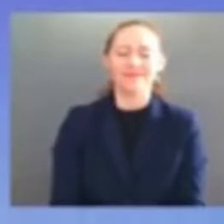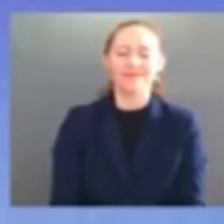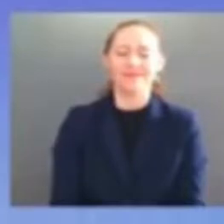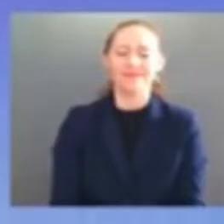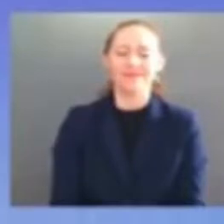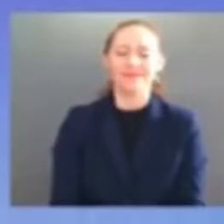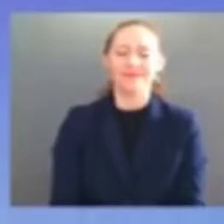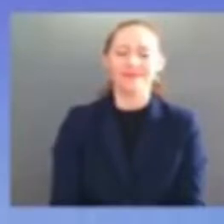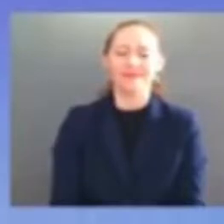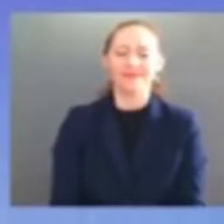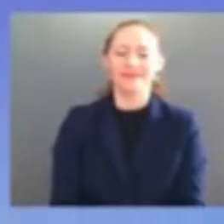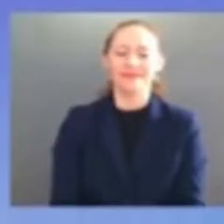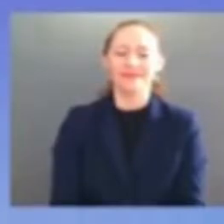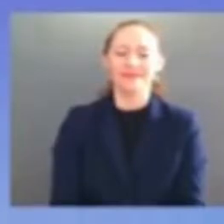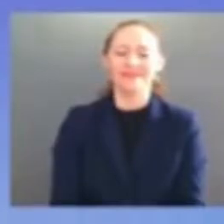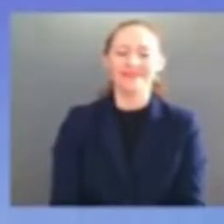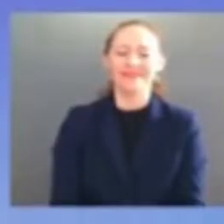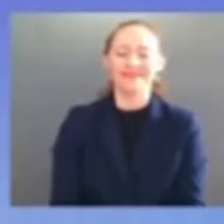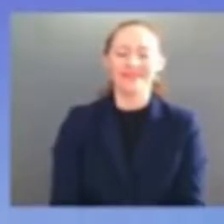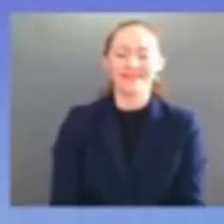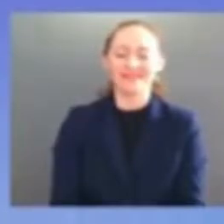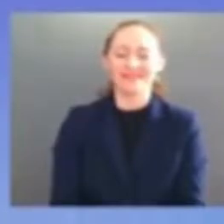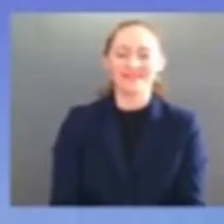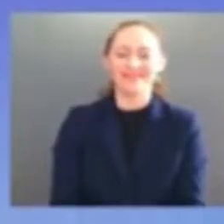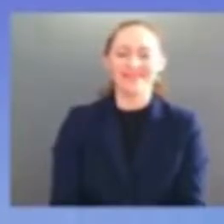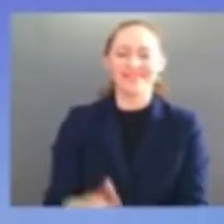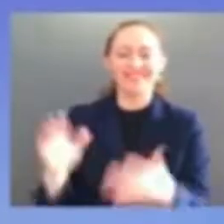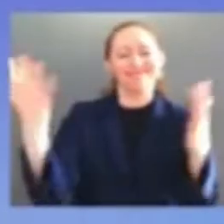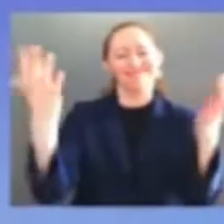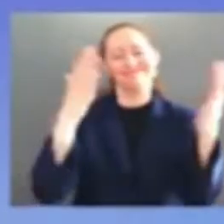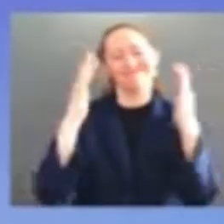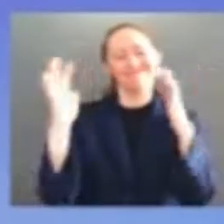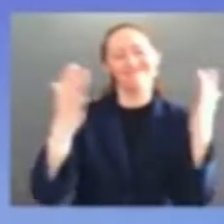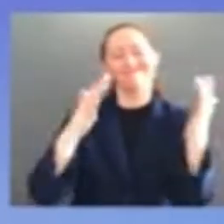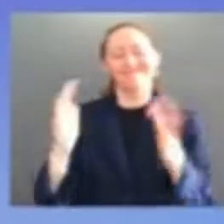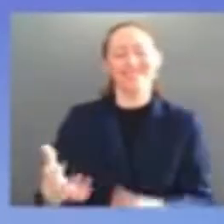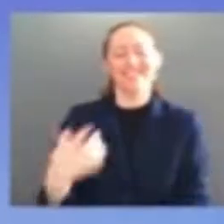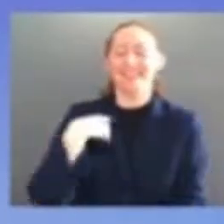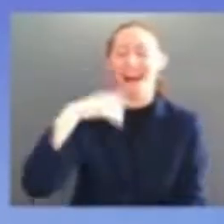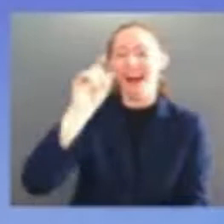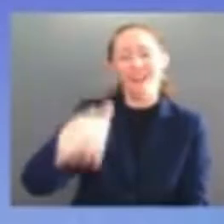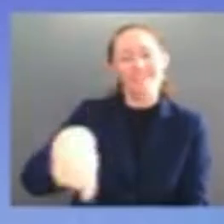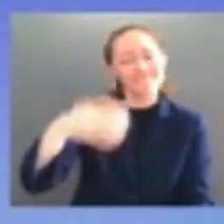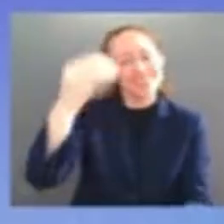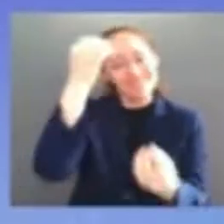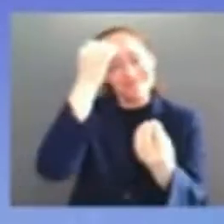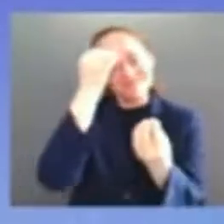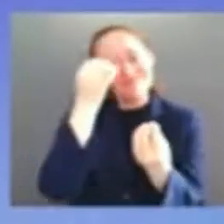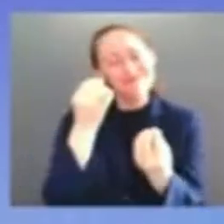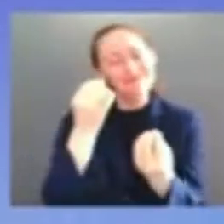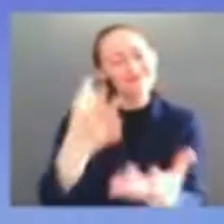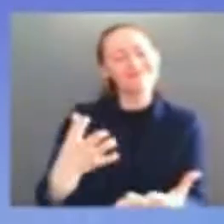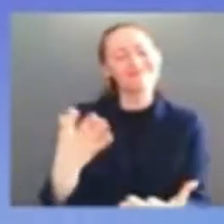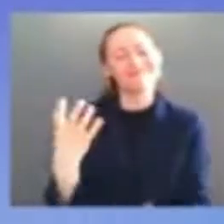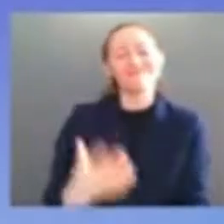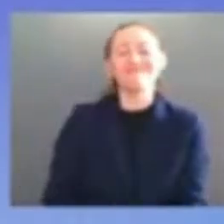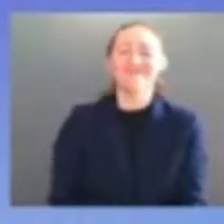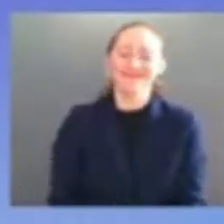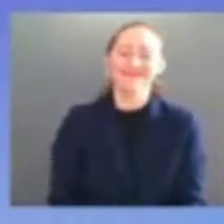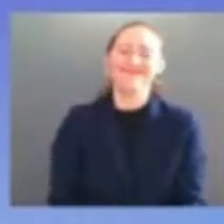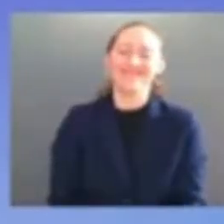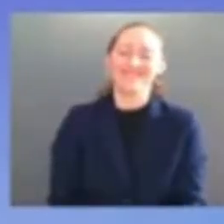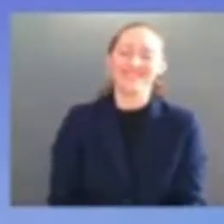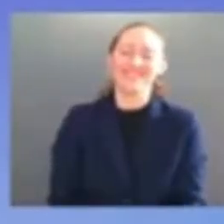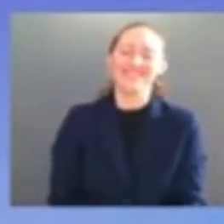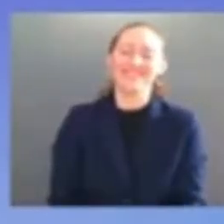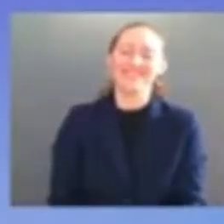i'll tell you what cause i told mom mom's rule in my house no you're not think i'm kidding i'm